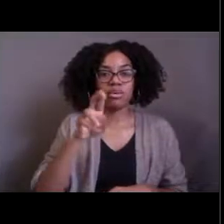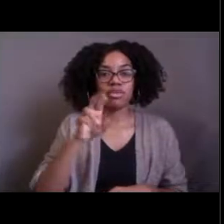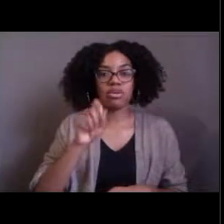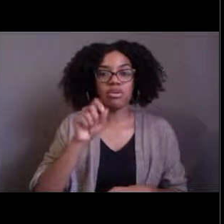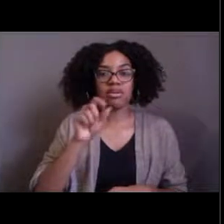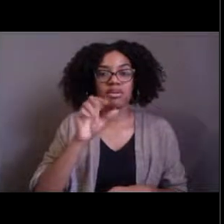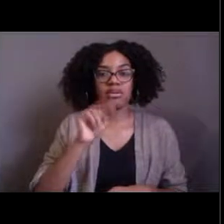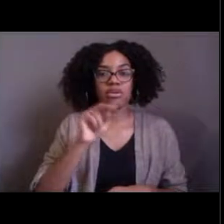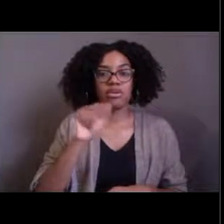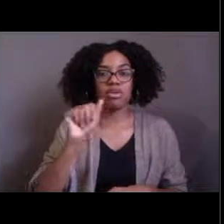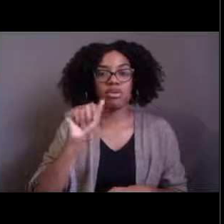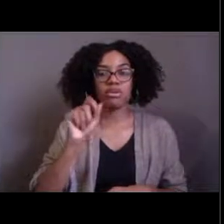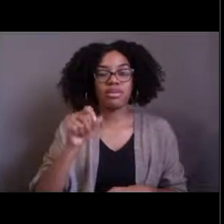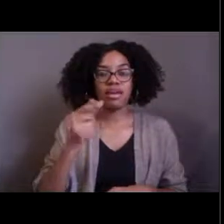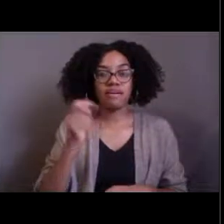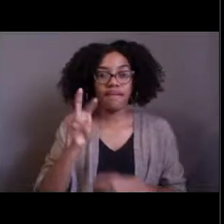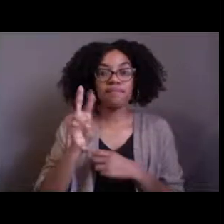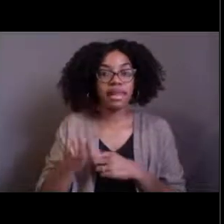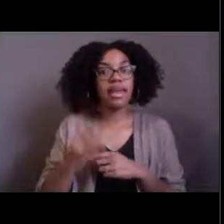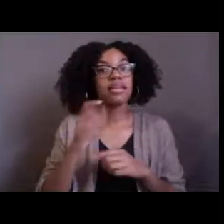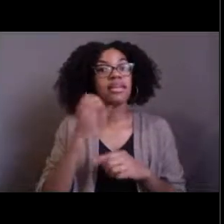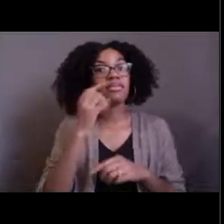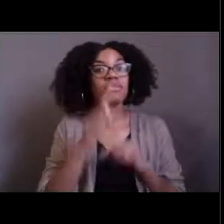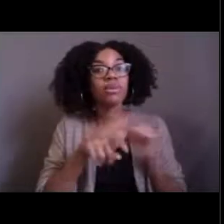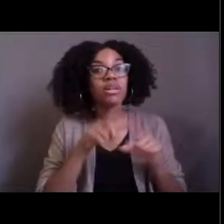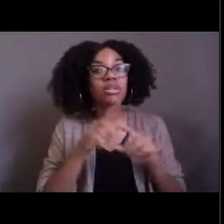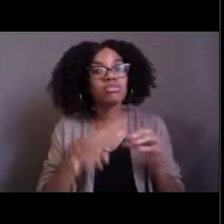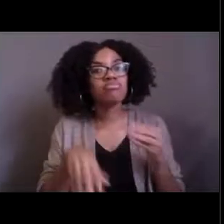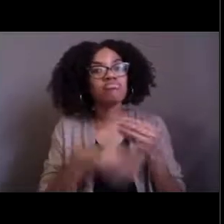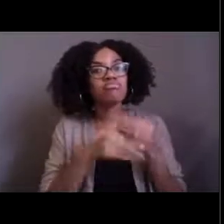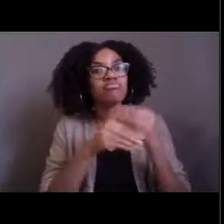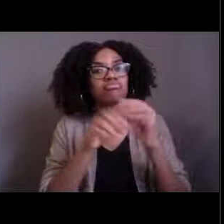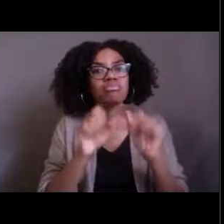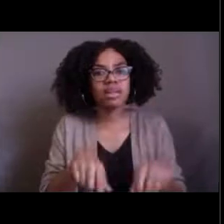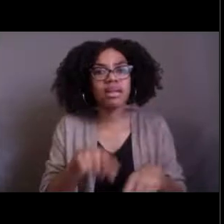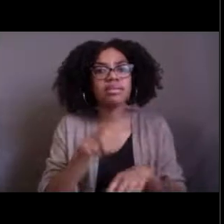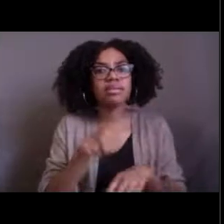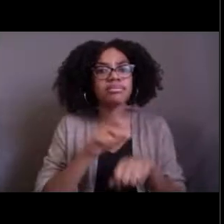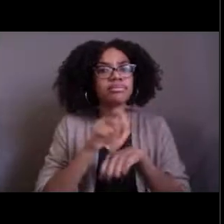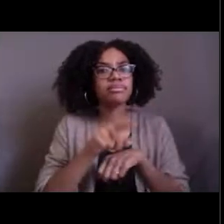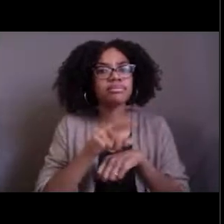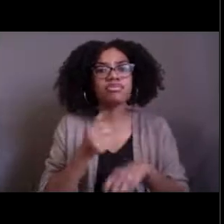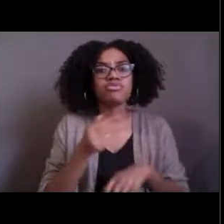that you still have to me Grace Simpkins and we will try to get all your questions answered.